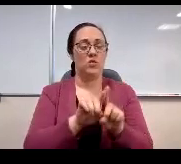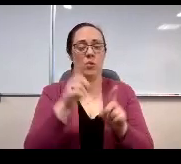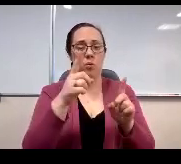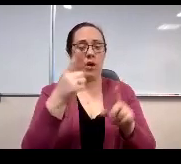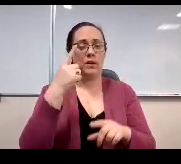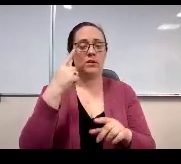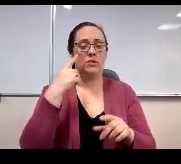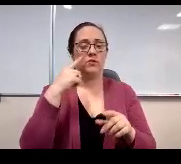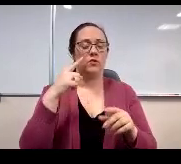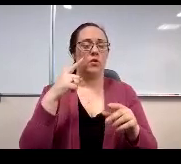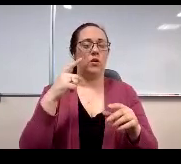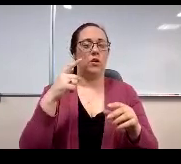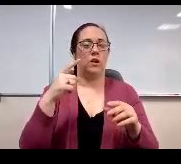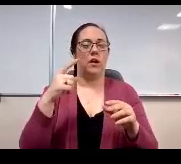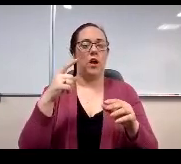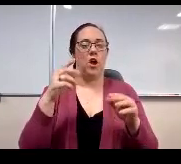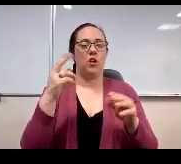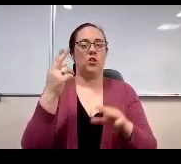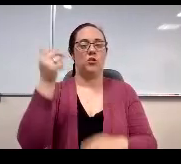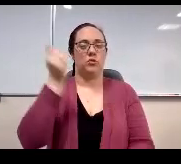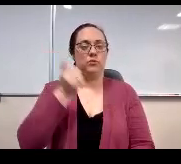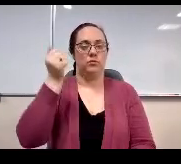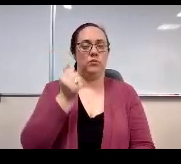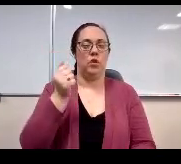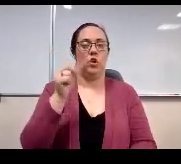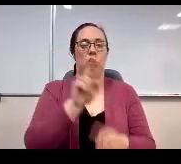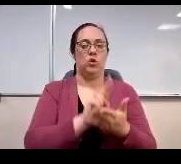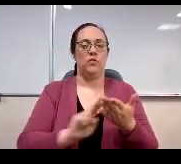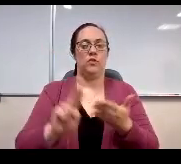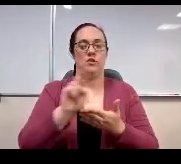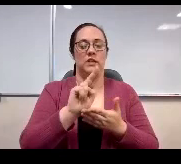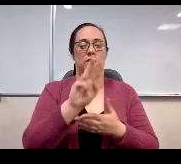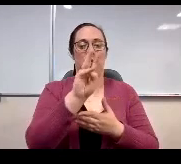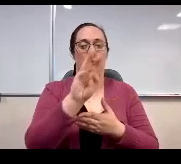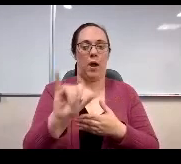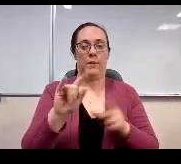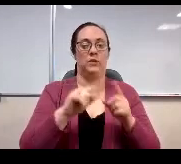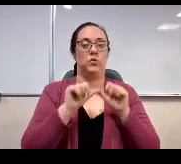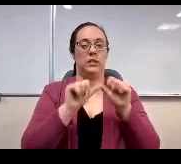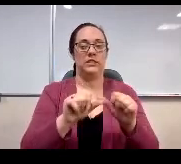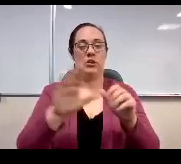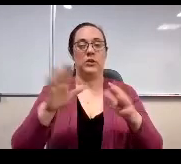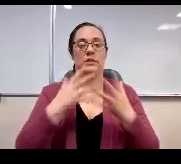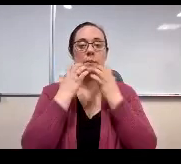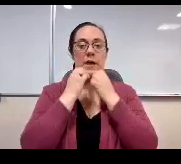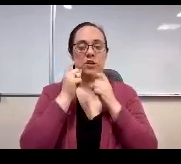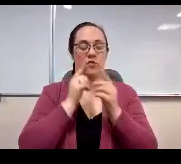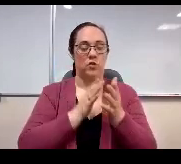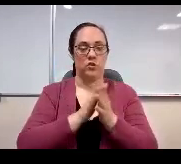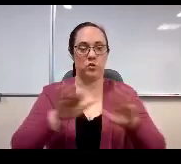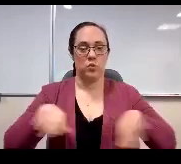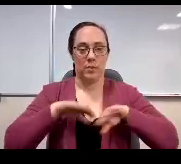earn a full ride scholarship to the University of Wyoming to continue his passion for swimming. We celebrated staff who covered for